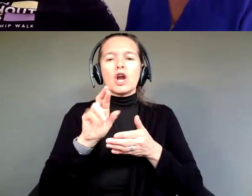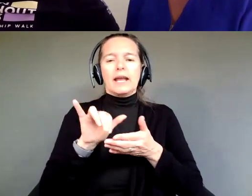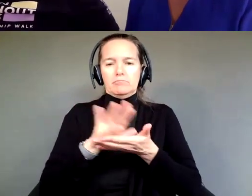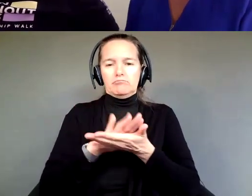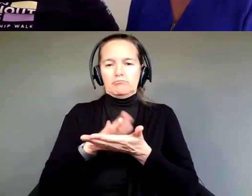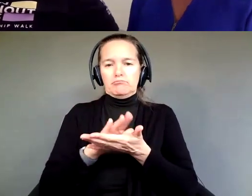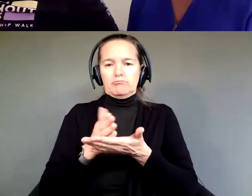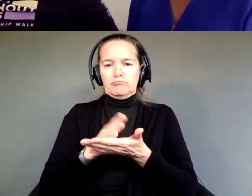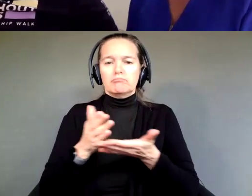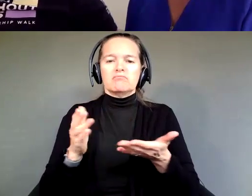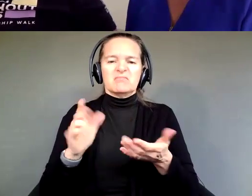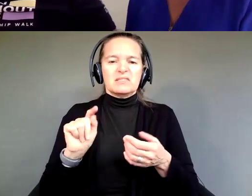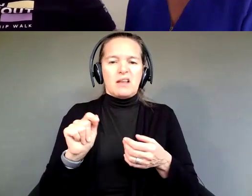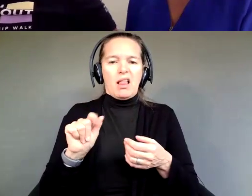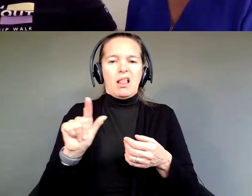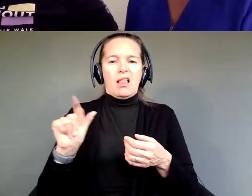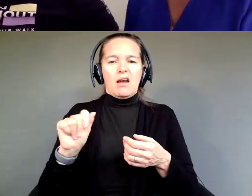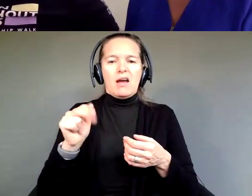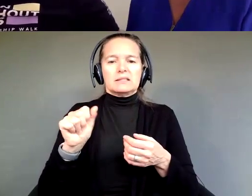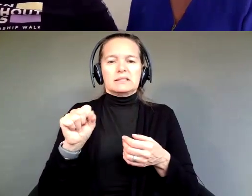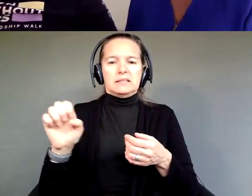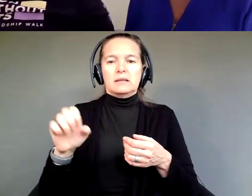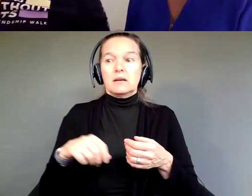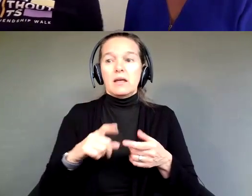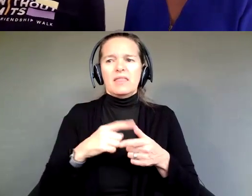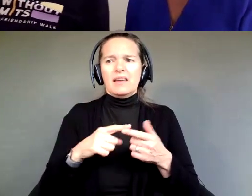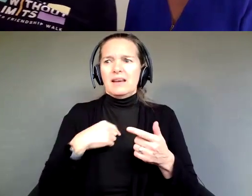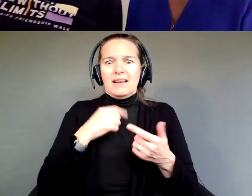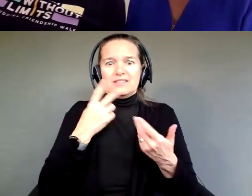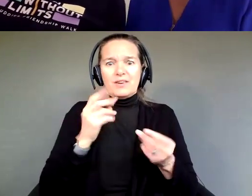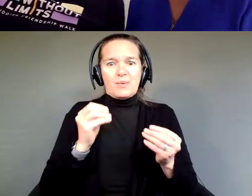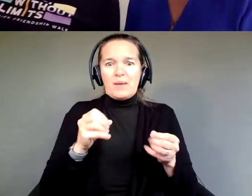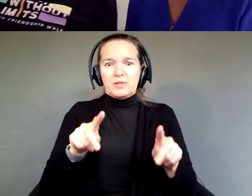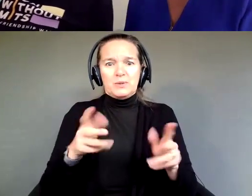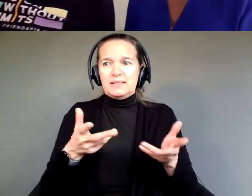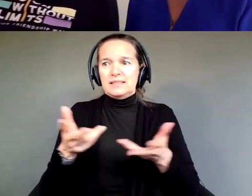and I just didn't see any opportunities, you know, for him. So, we have a really good friend that owns